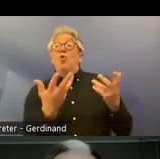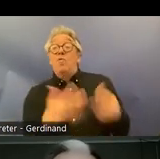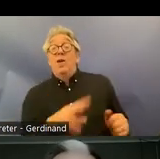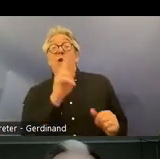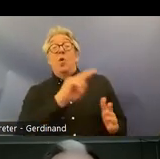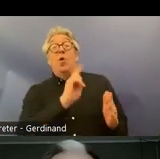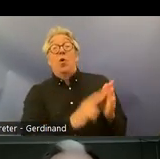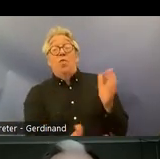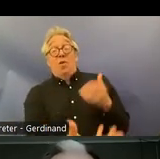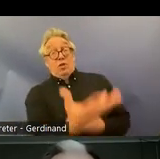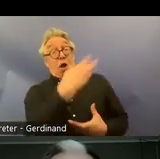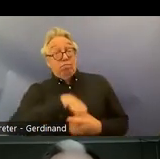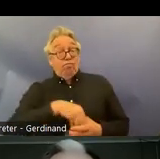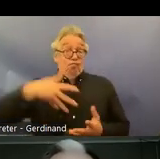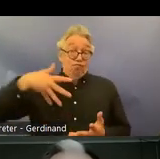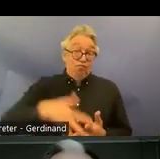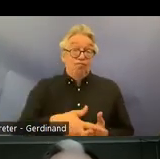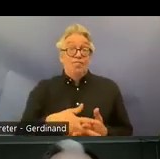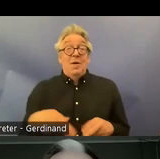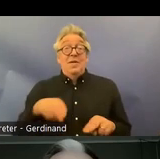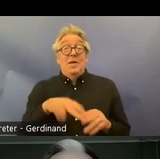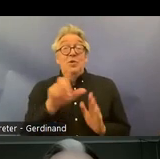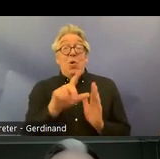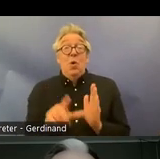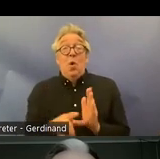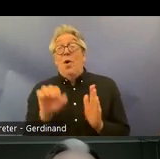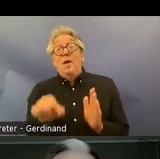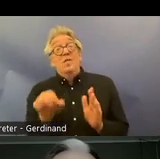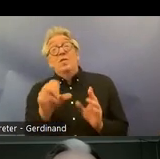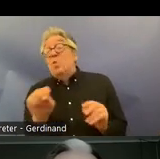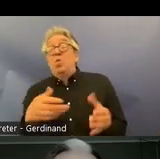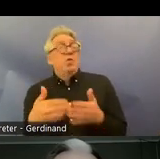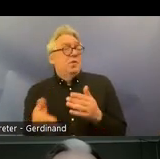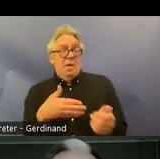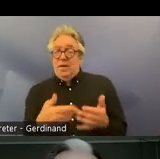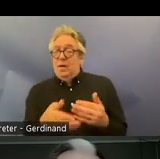their National legislation uh they are uh already they